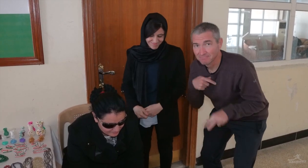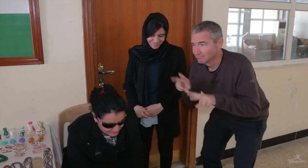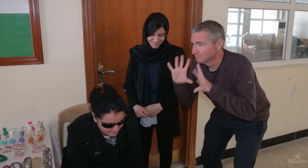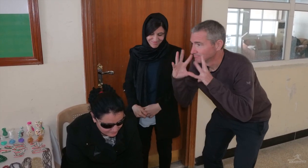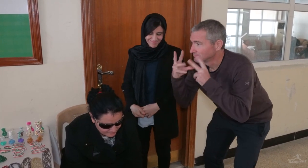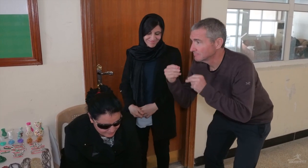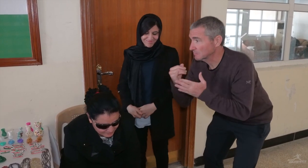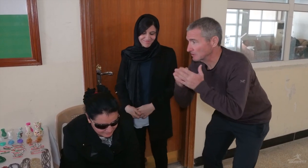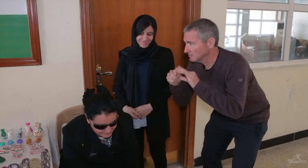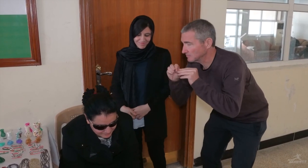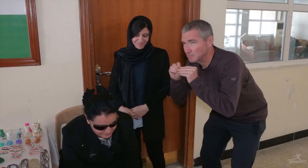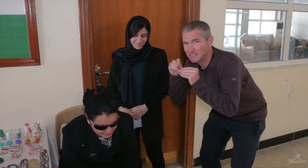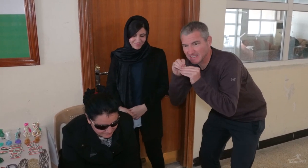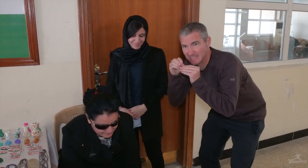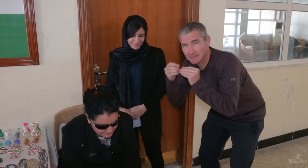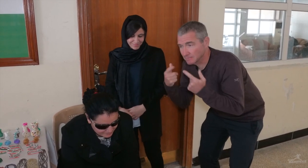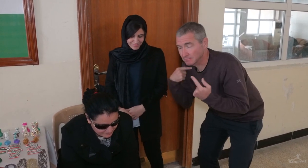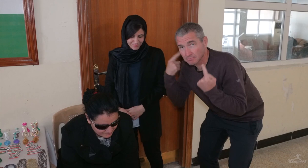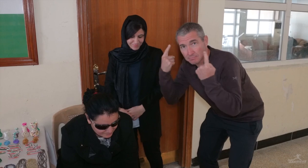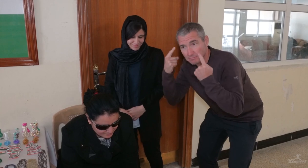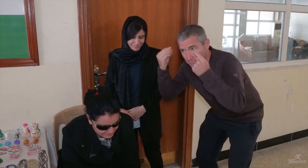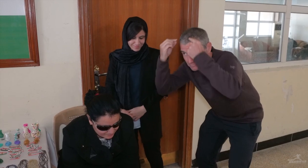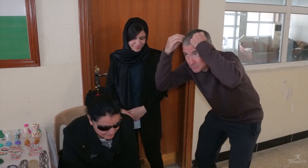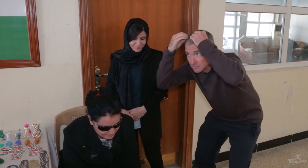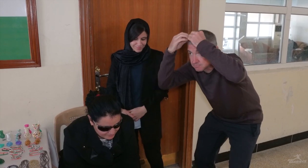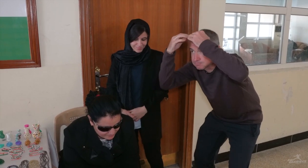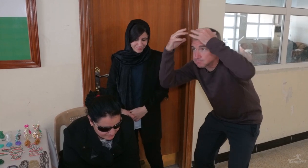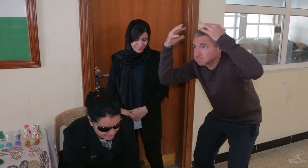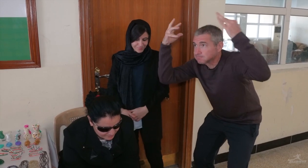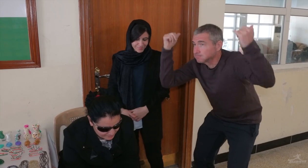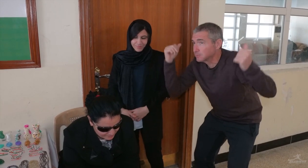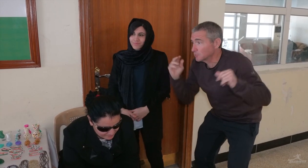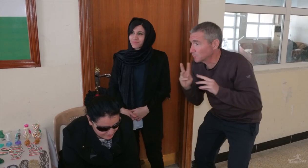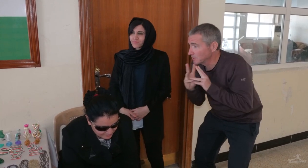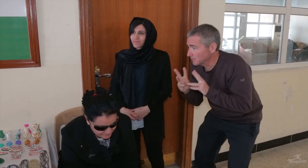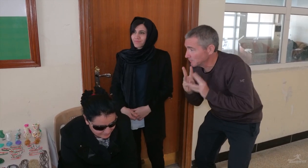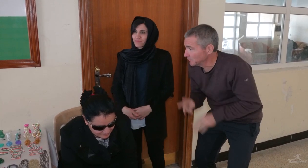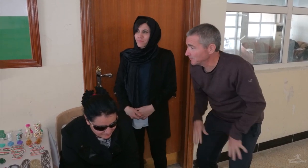You can see all details in her handcrafts. She has great creativity in her mind.